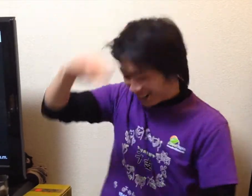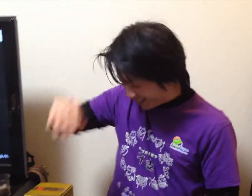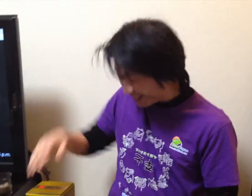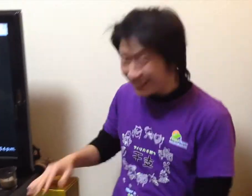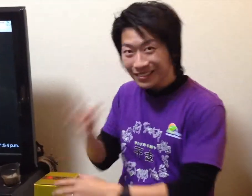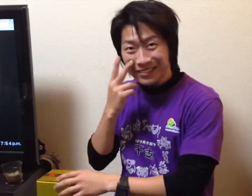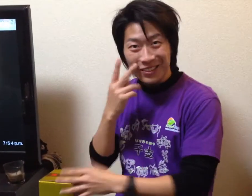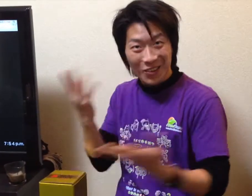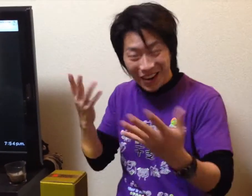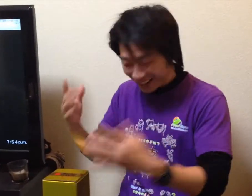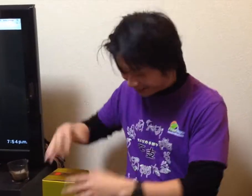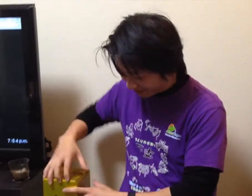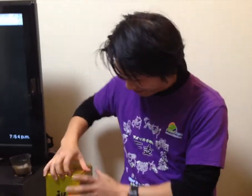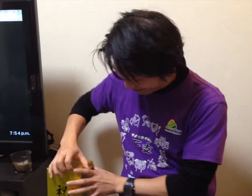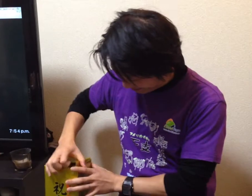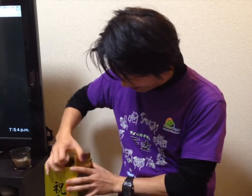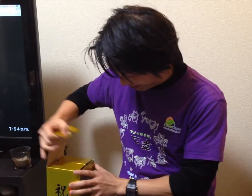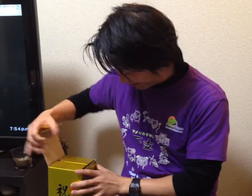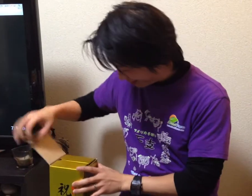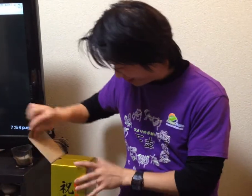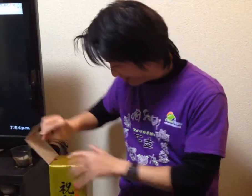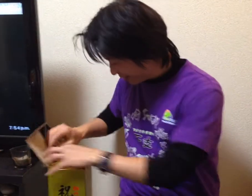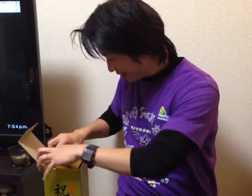Not a small, but a big bottle